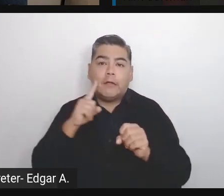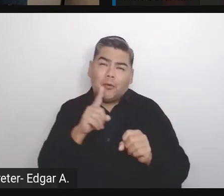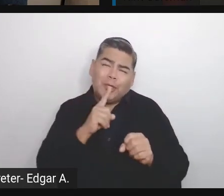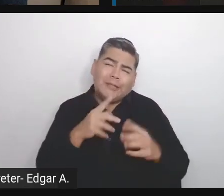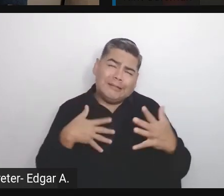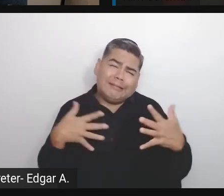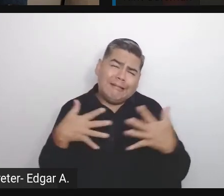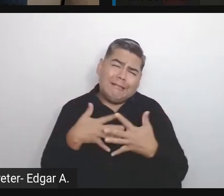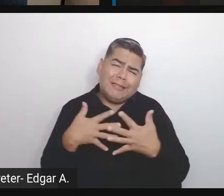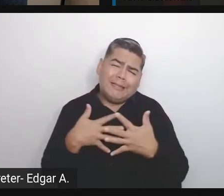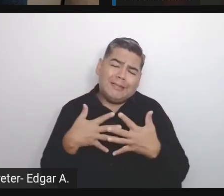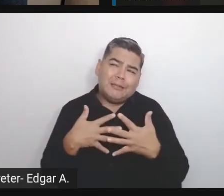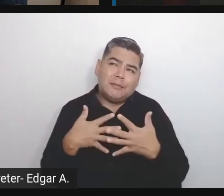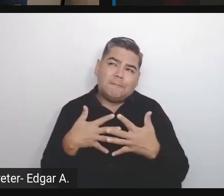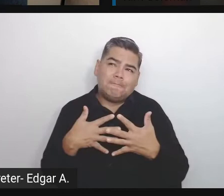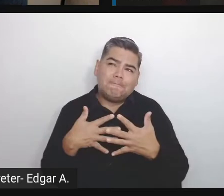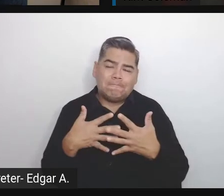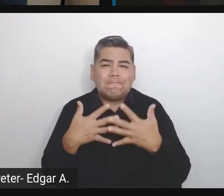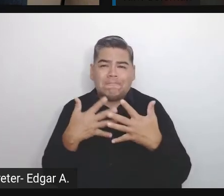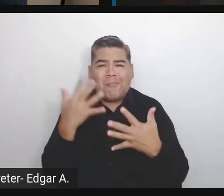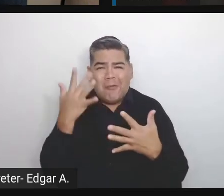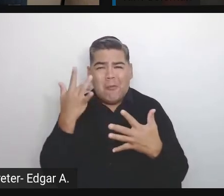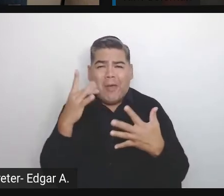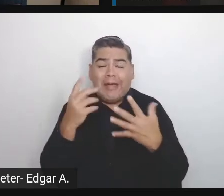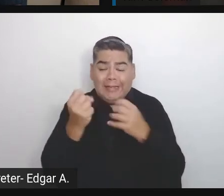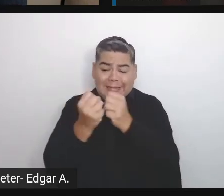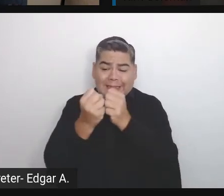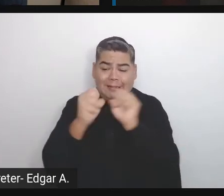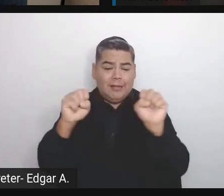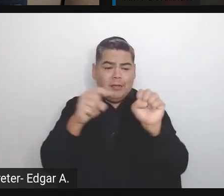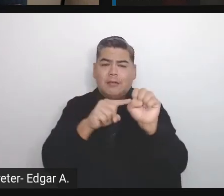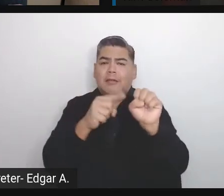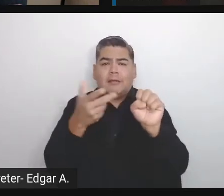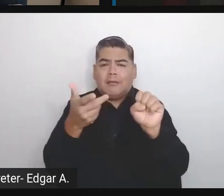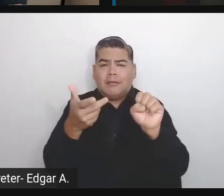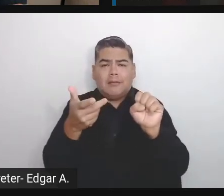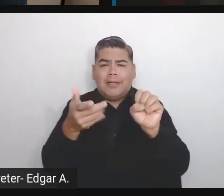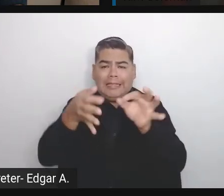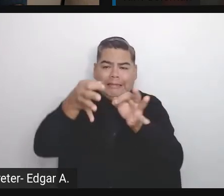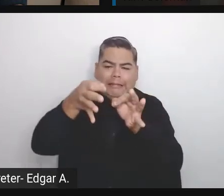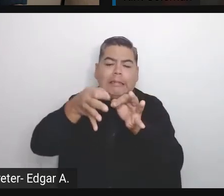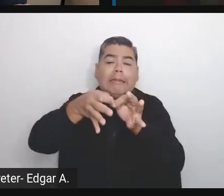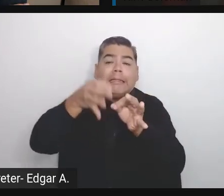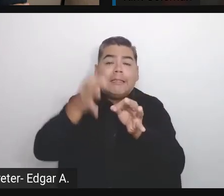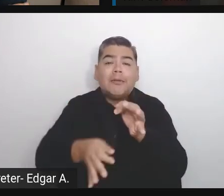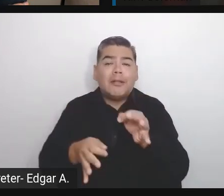because security is quite simple. It consists of, many many simple things.